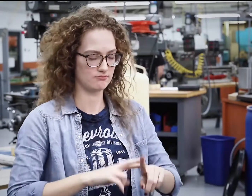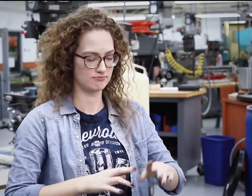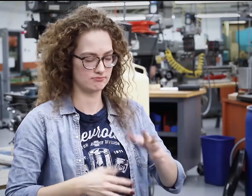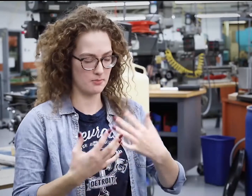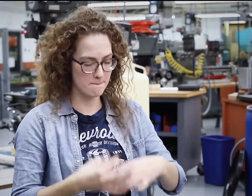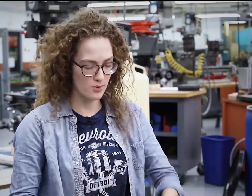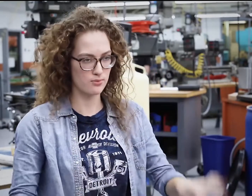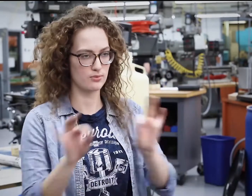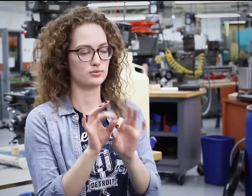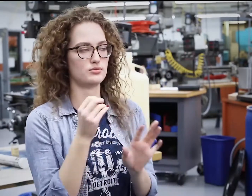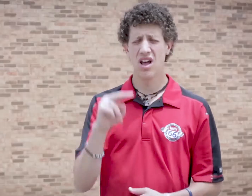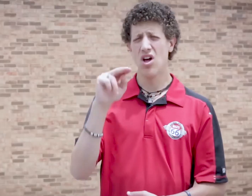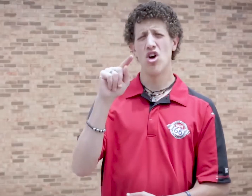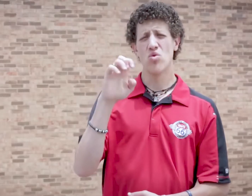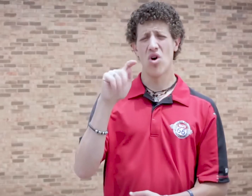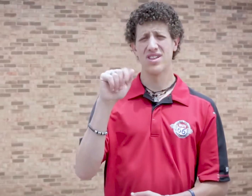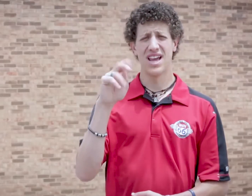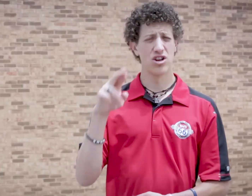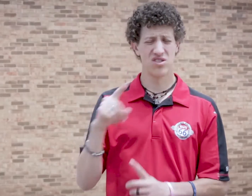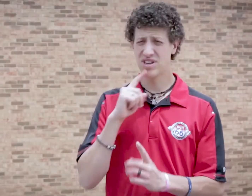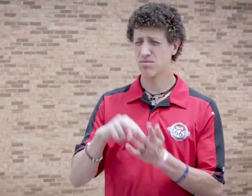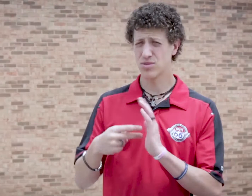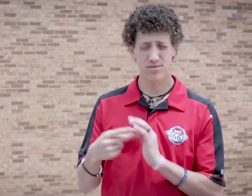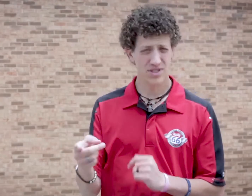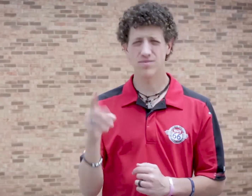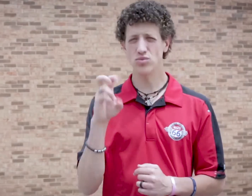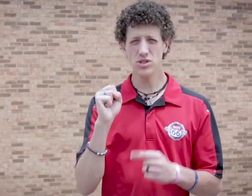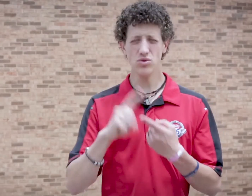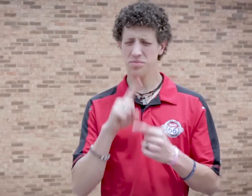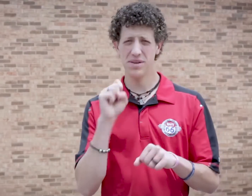is very important. The note taker's purpose was to be